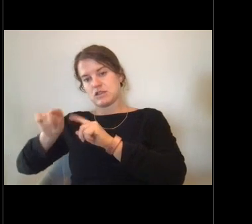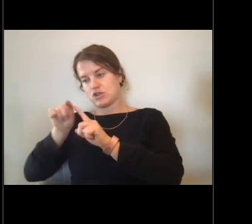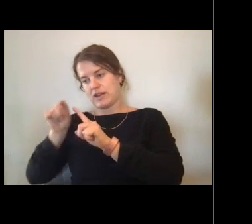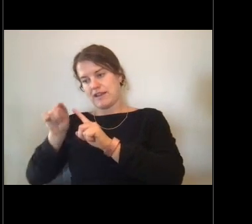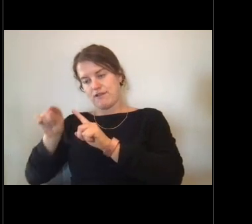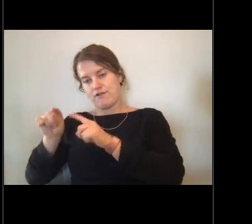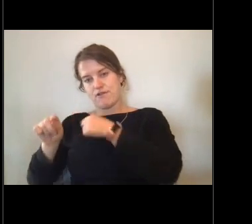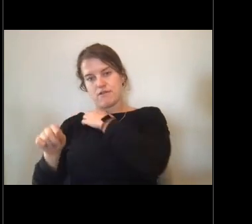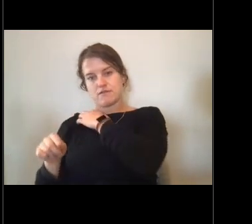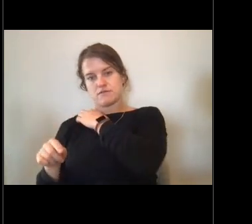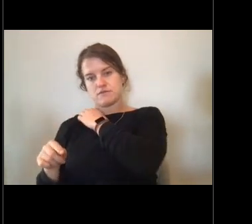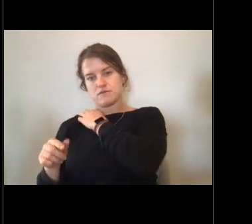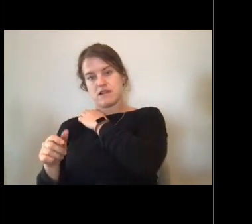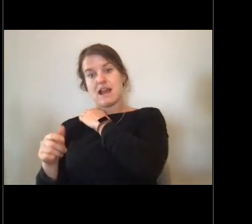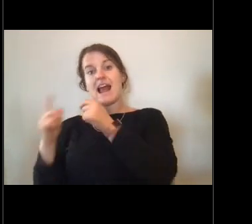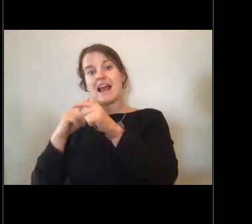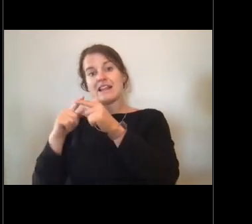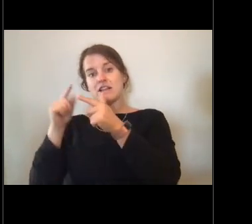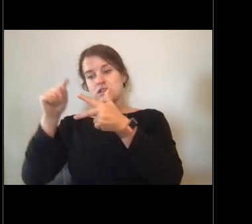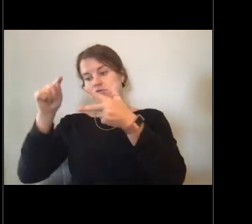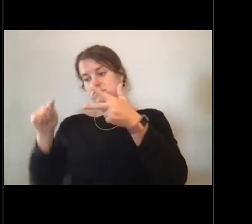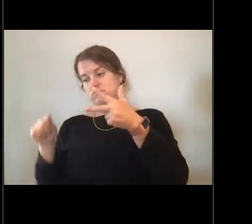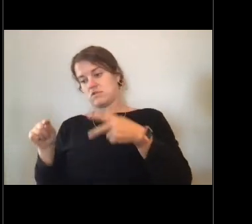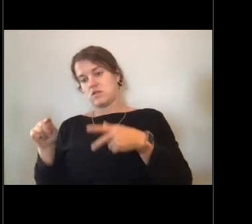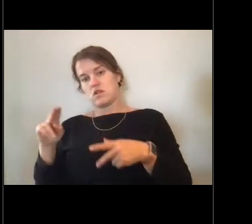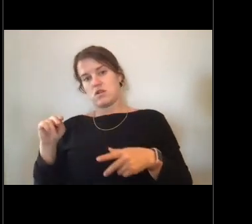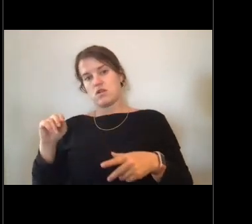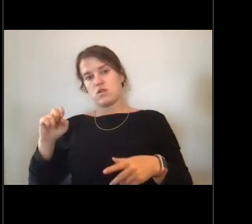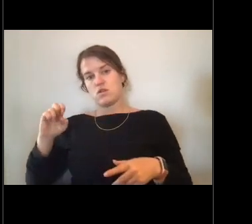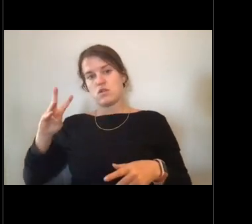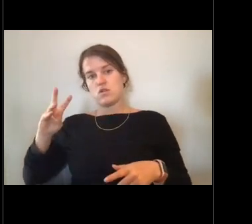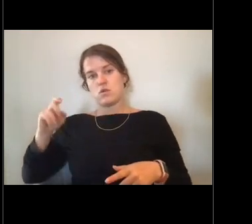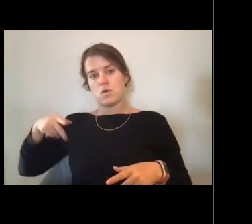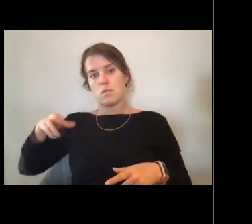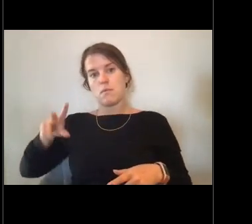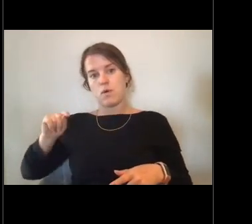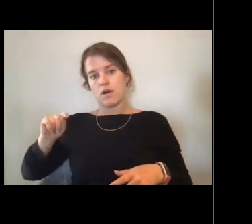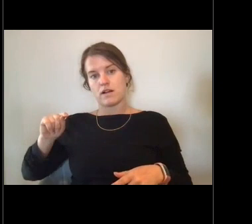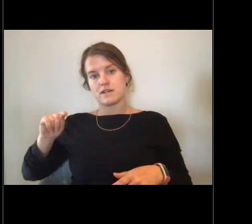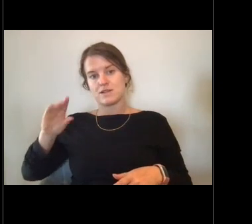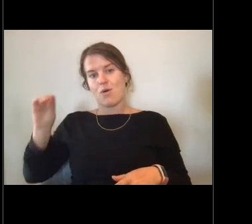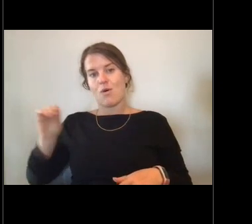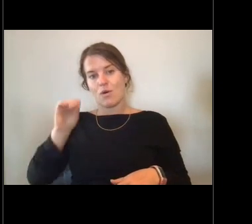so that we could come down to Newport, Oregon to finish offloading and be done for the season.